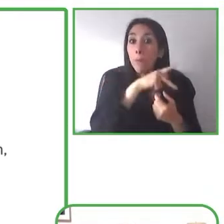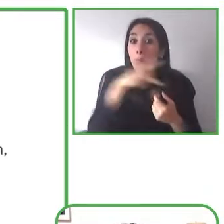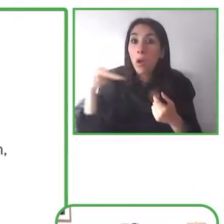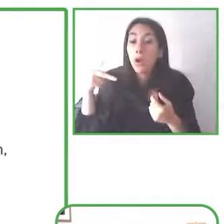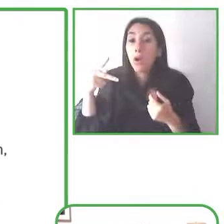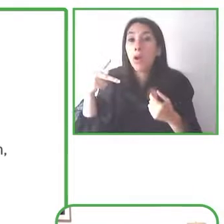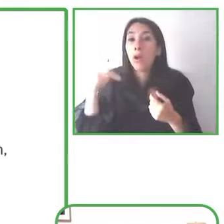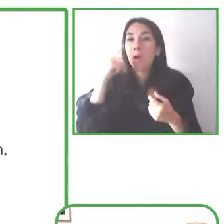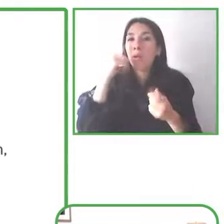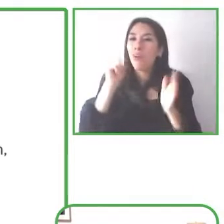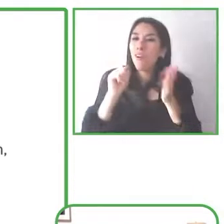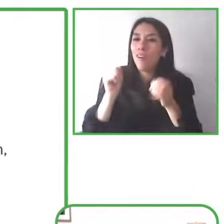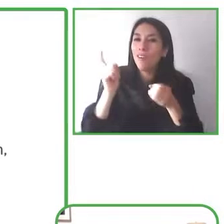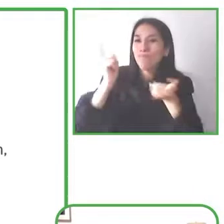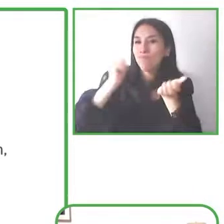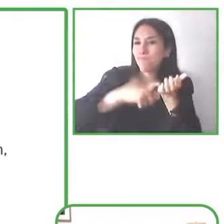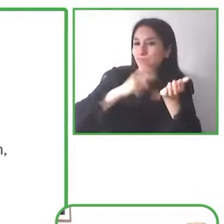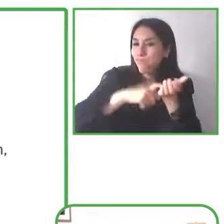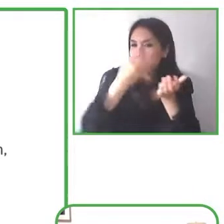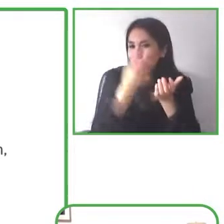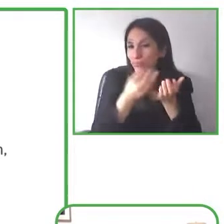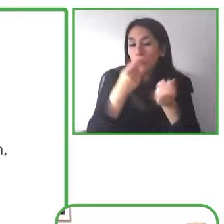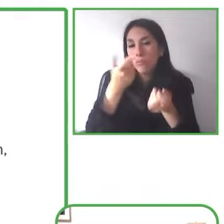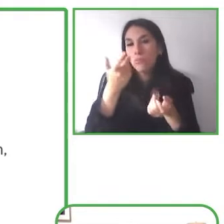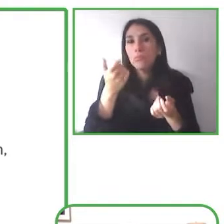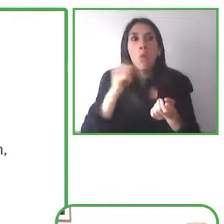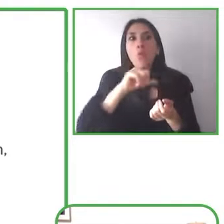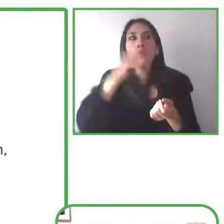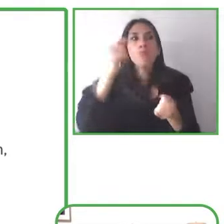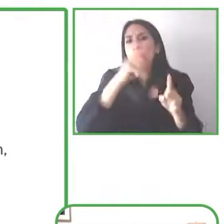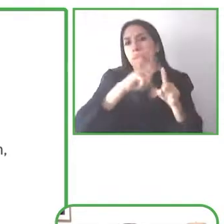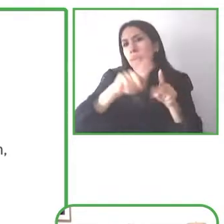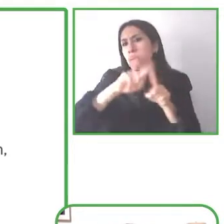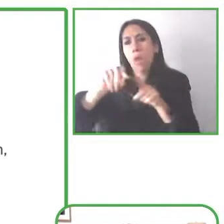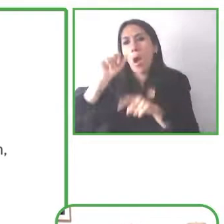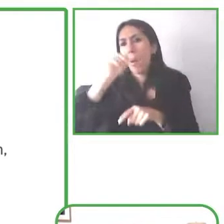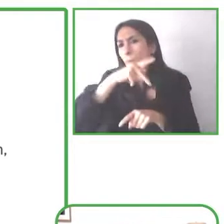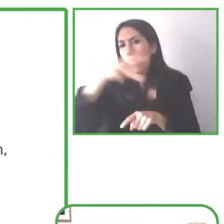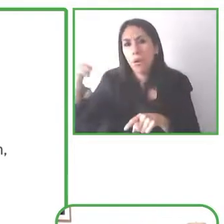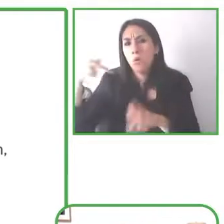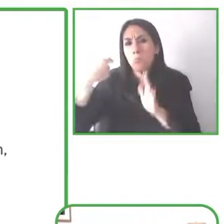podcast and you want to access live automated captions for that podcast